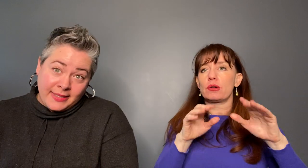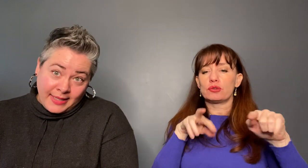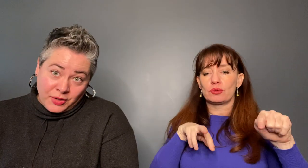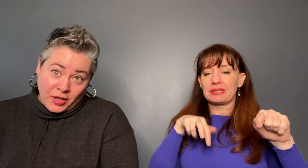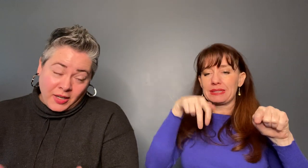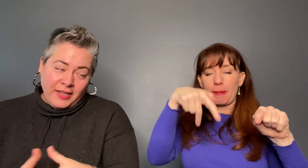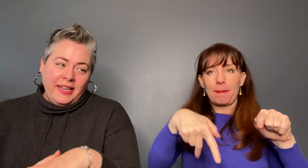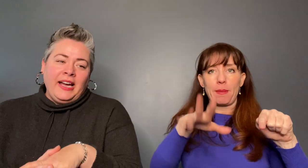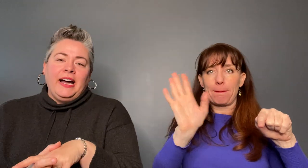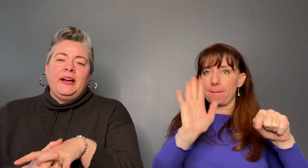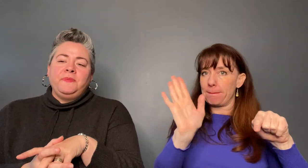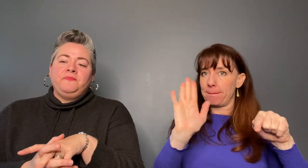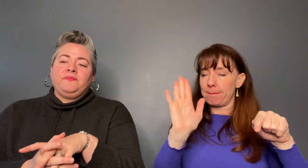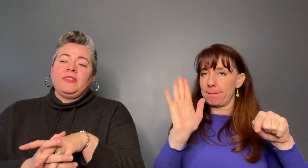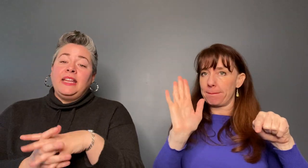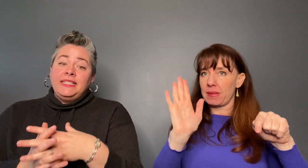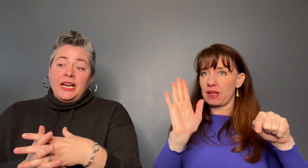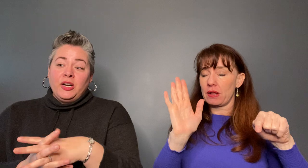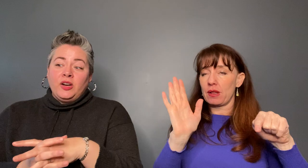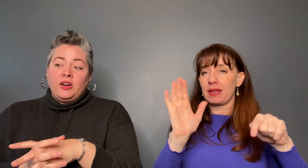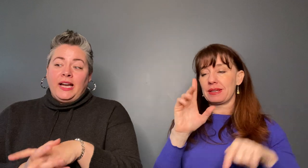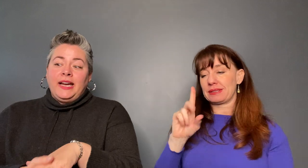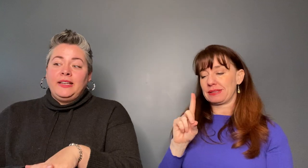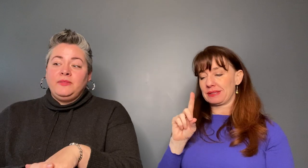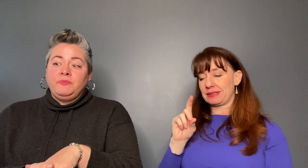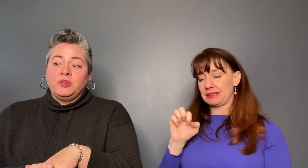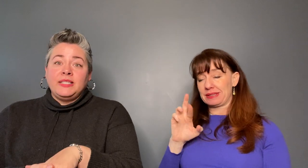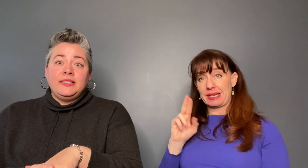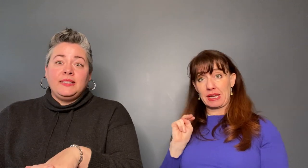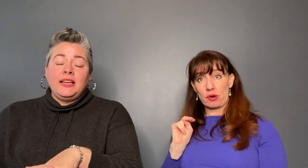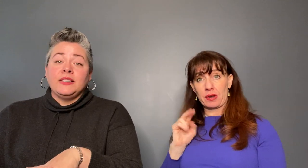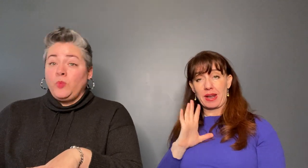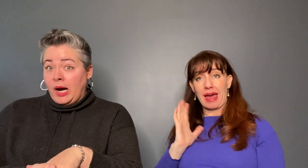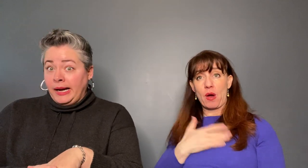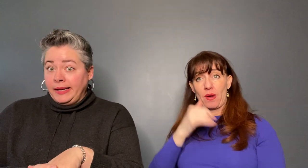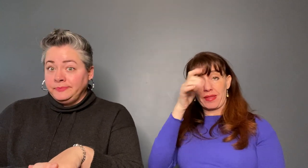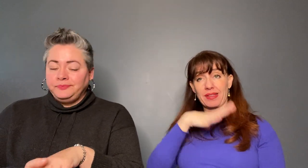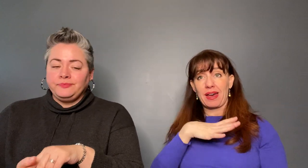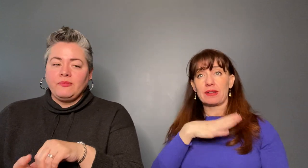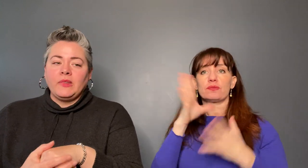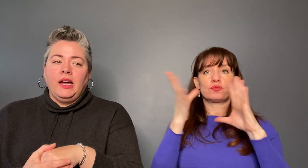in the center. Darren, our guide, proceeds to tell us why, if you can